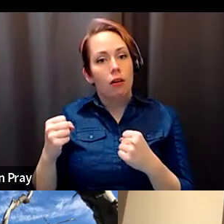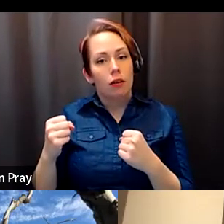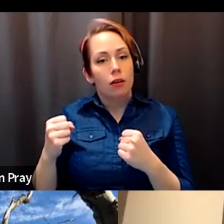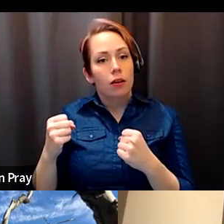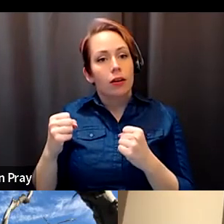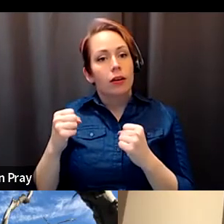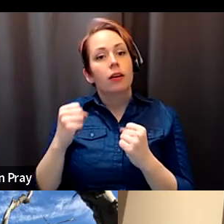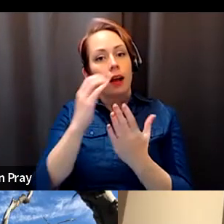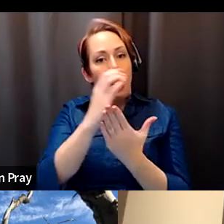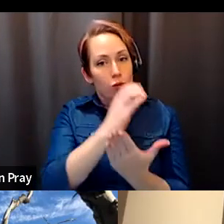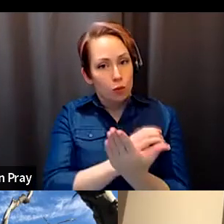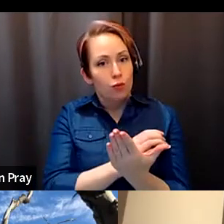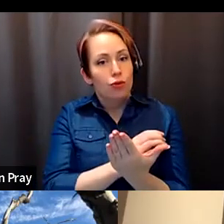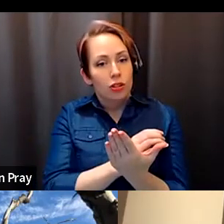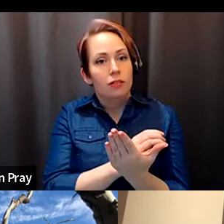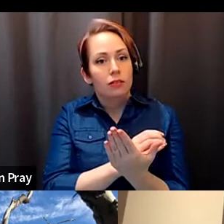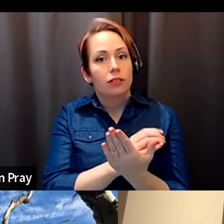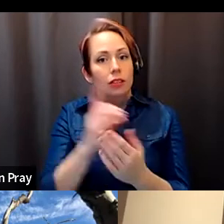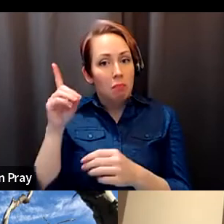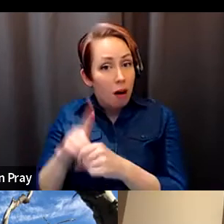Salvador Santino Regilme: A new liberal economy, although it's problematic.